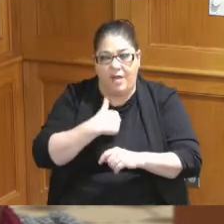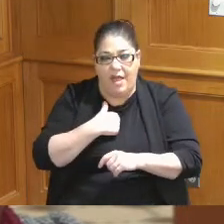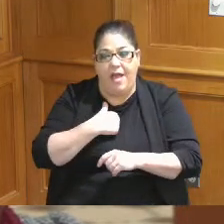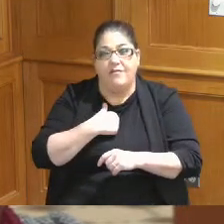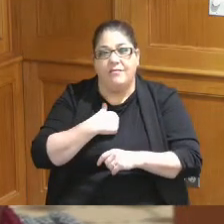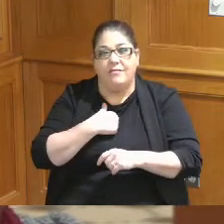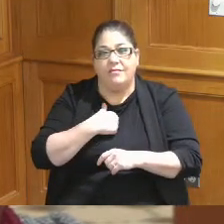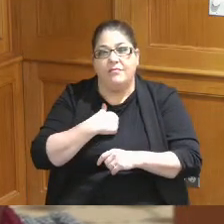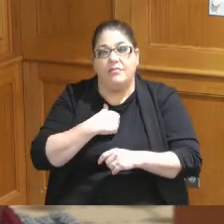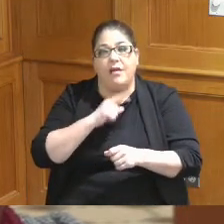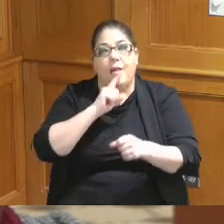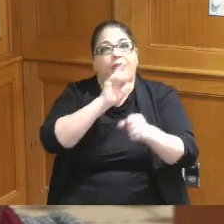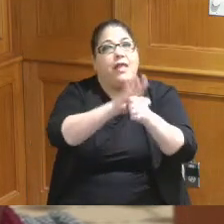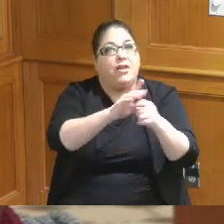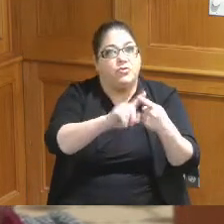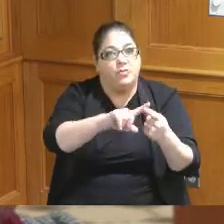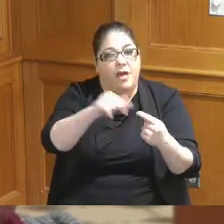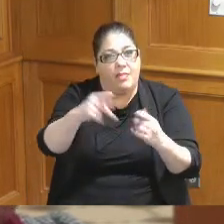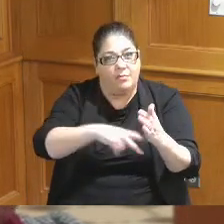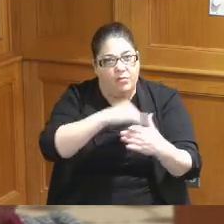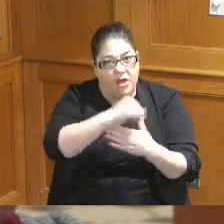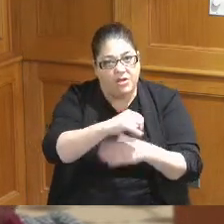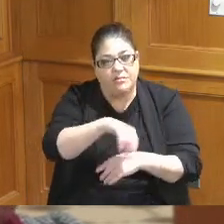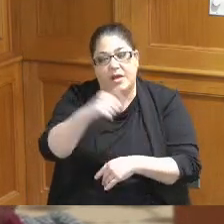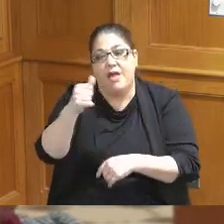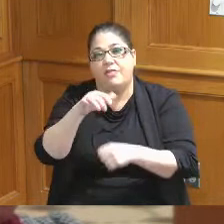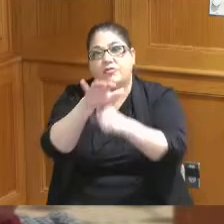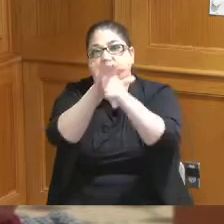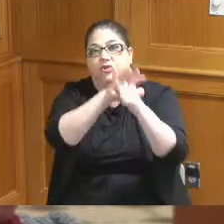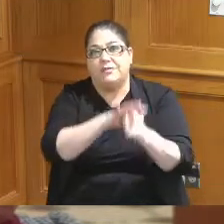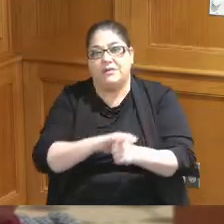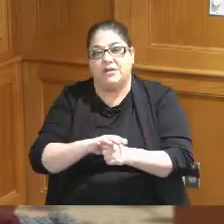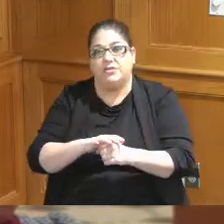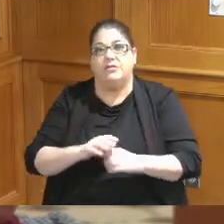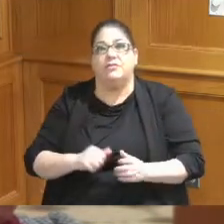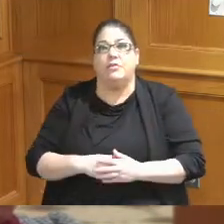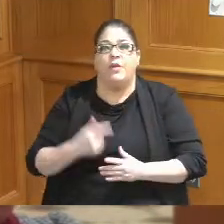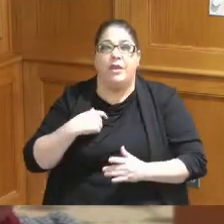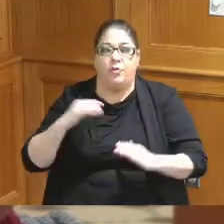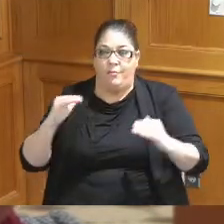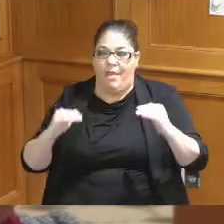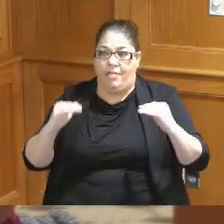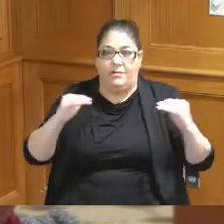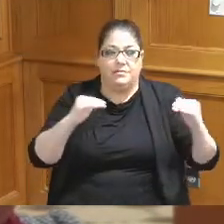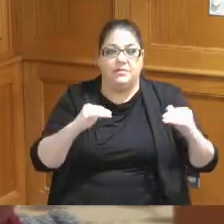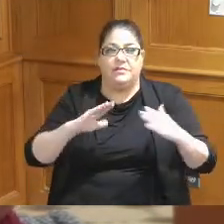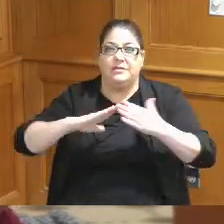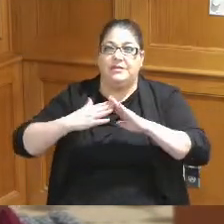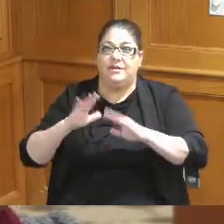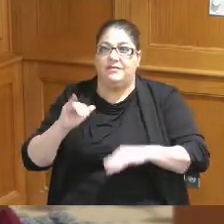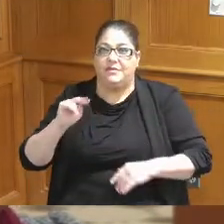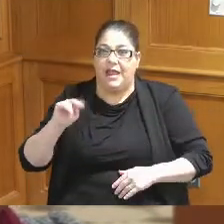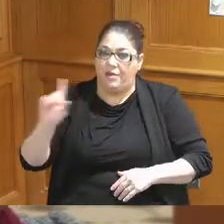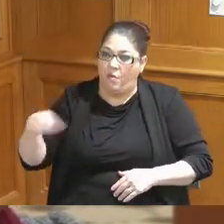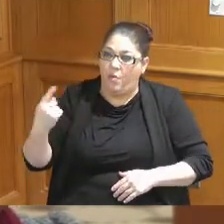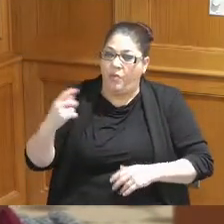so in other projects so we need to balance those in the cities the only issue they have is they